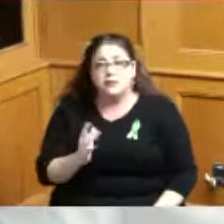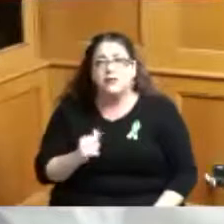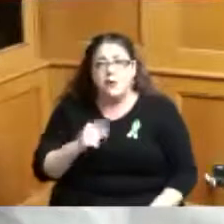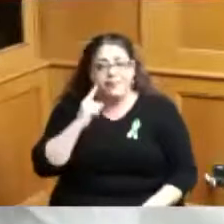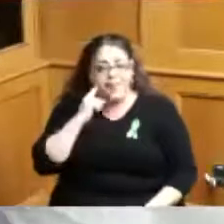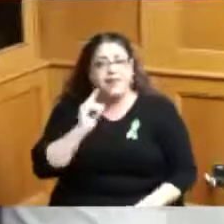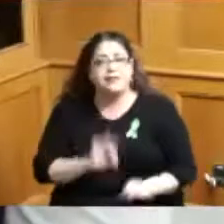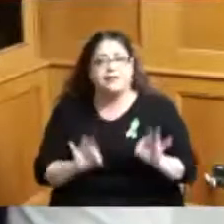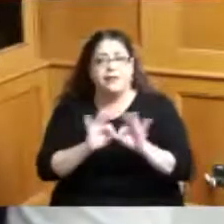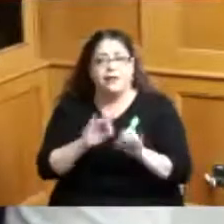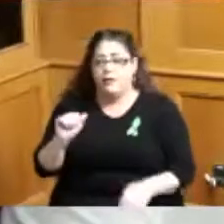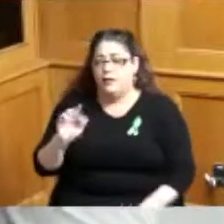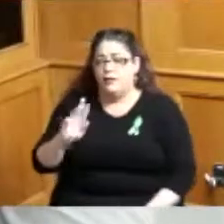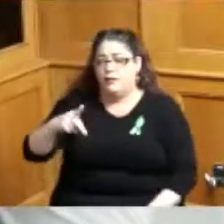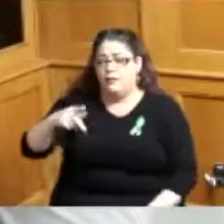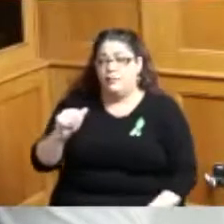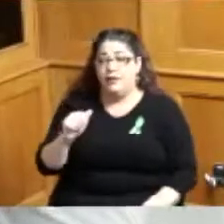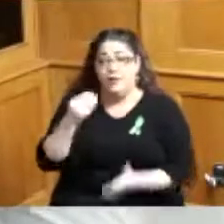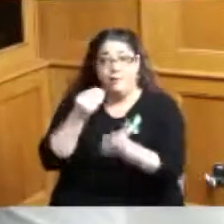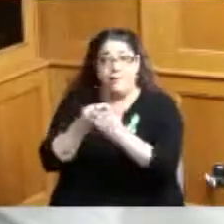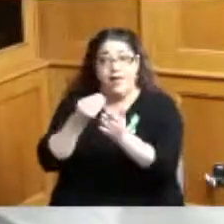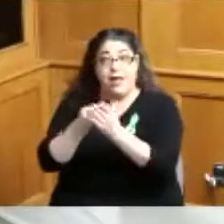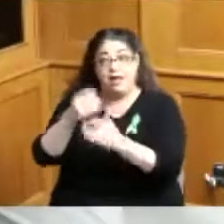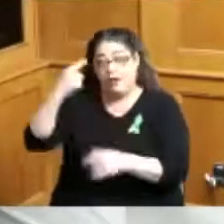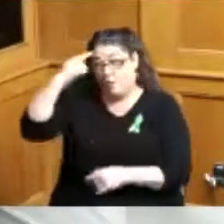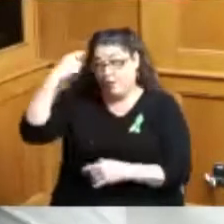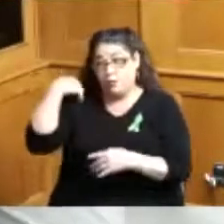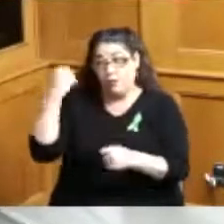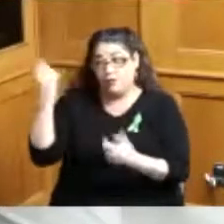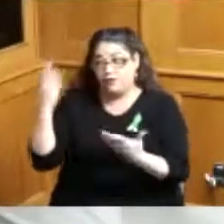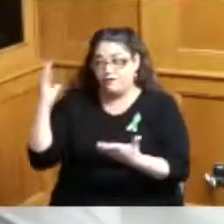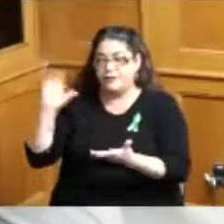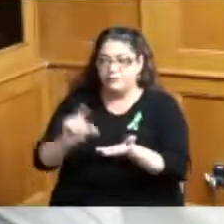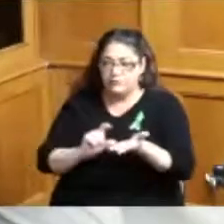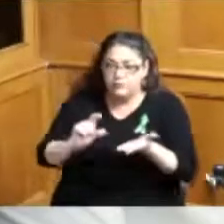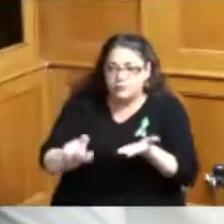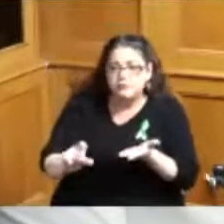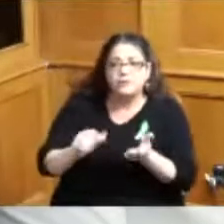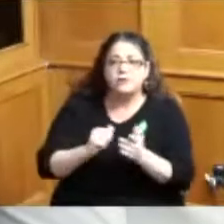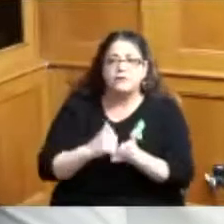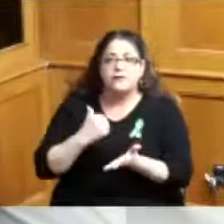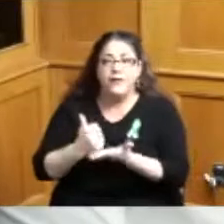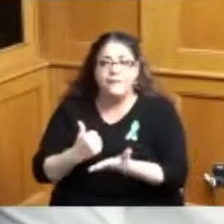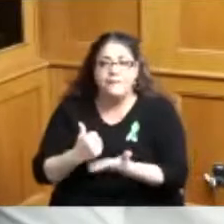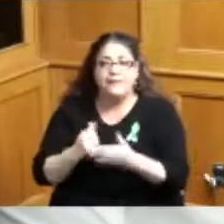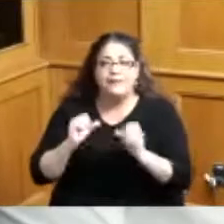ARPA money toward mental health we're looking at what will be some of our final investments